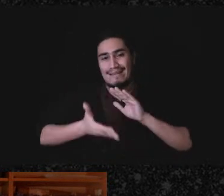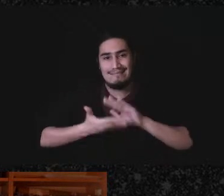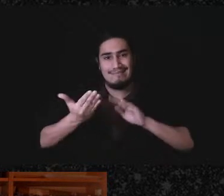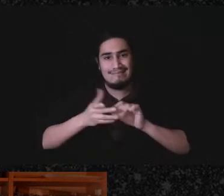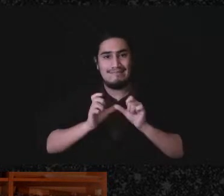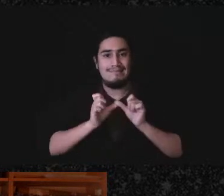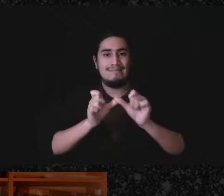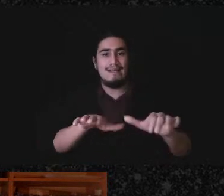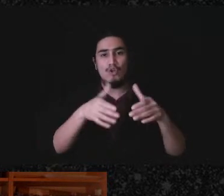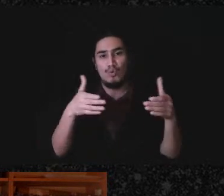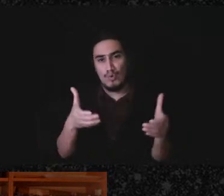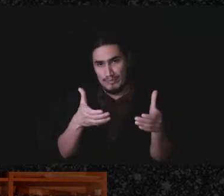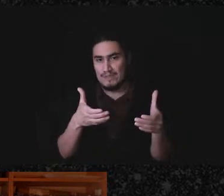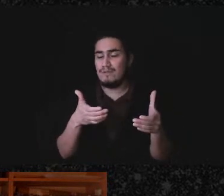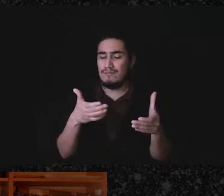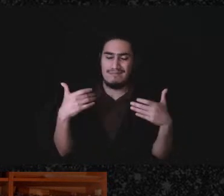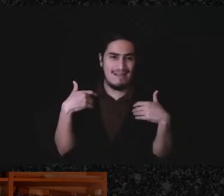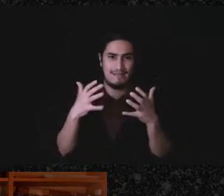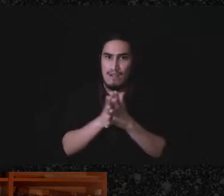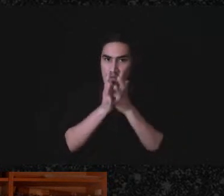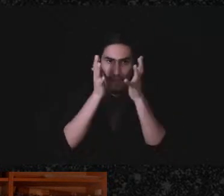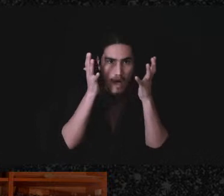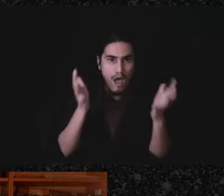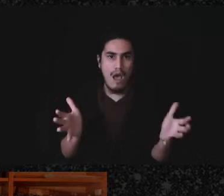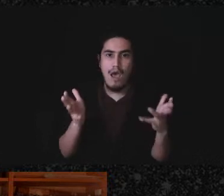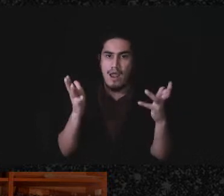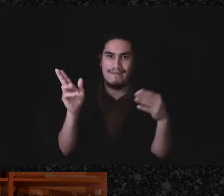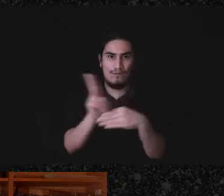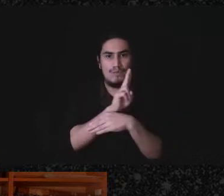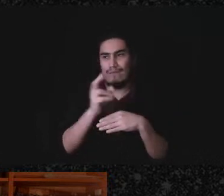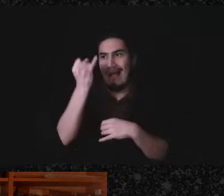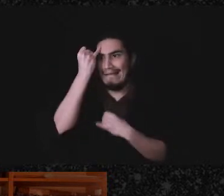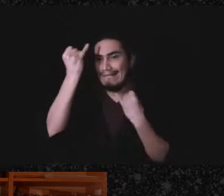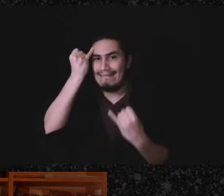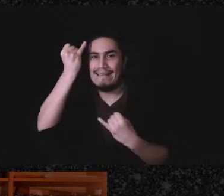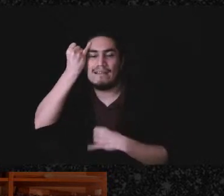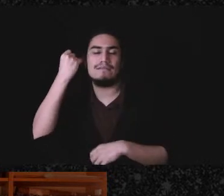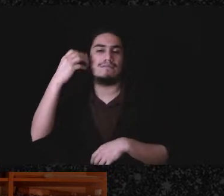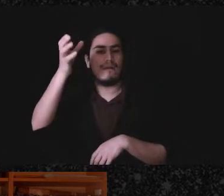and it has a lot of other people's thoughts and ideas and mine and then